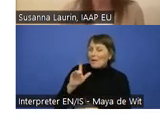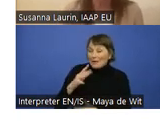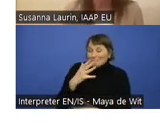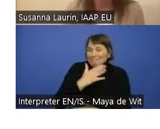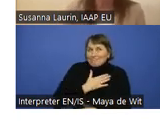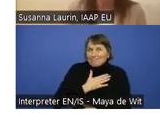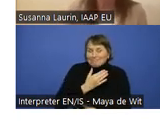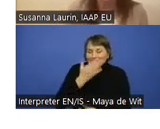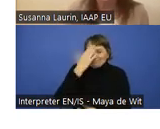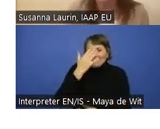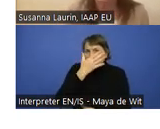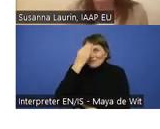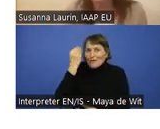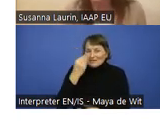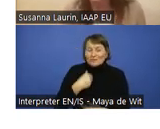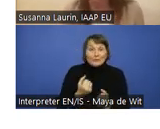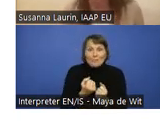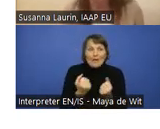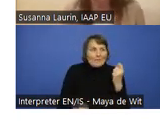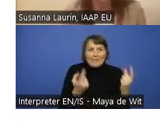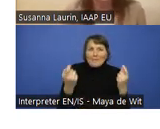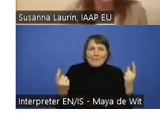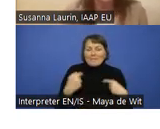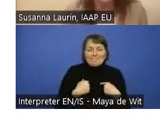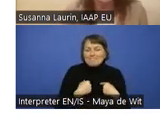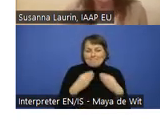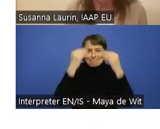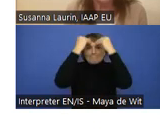So much going on that I can't keep it all in my head.